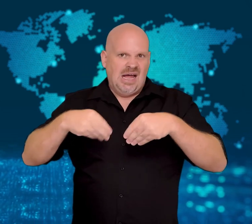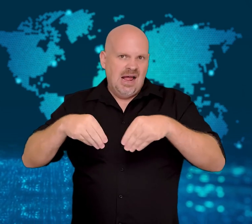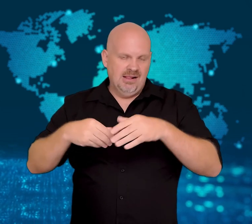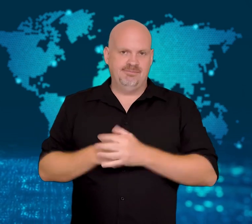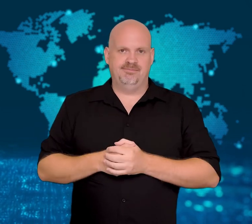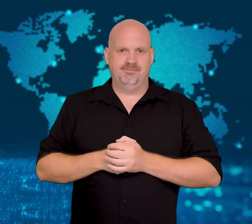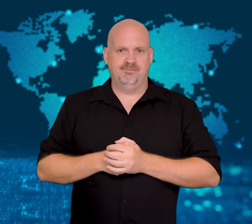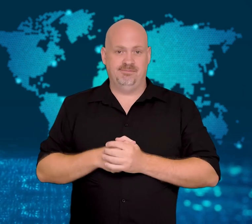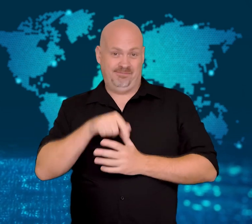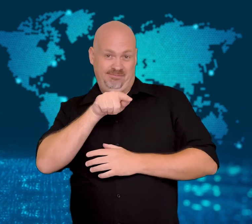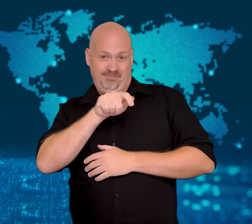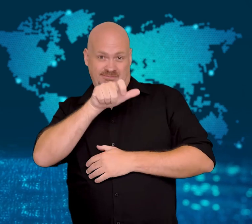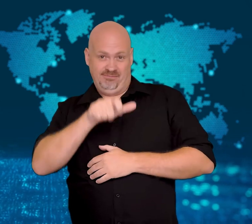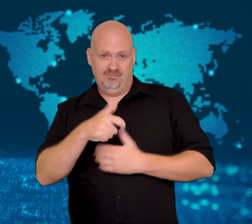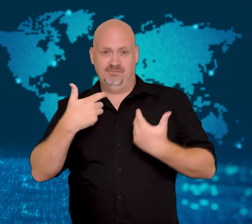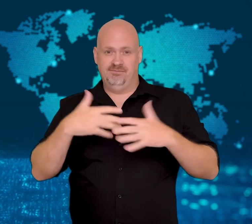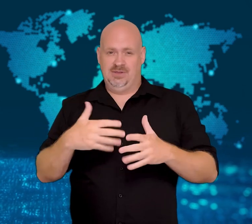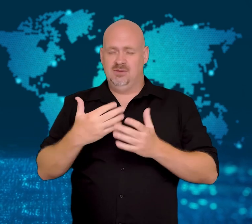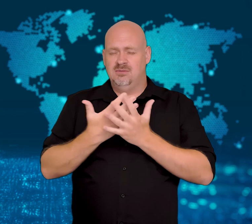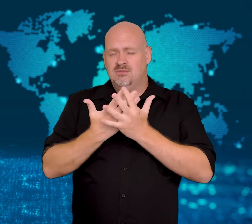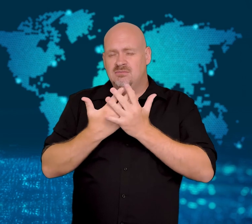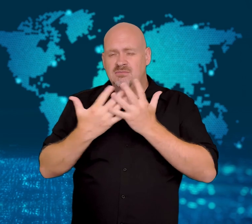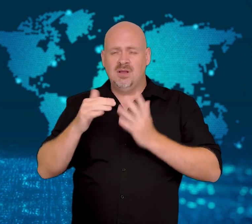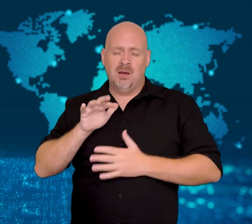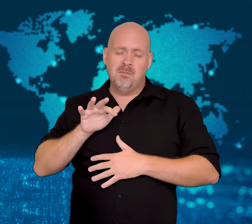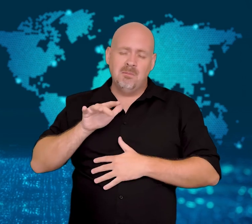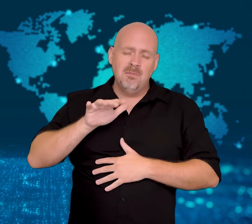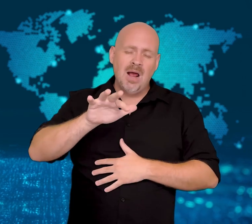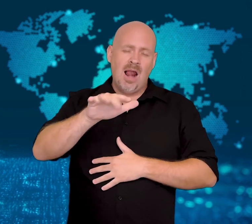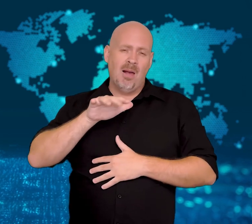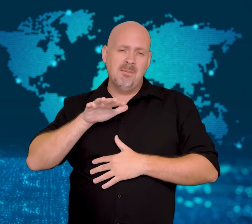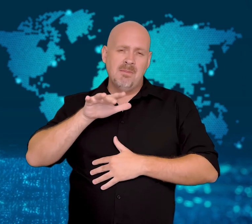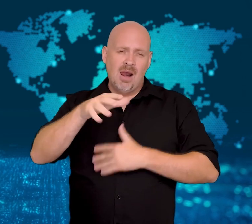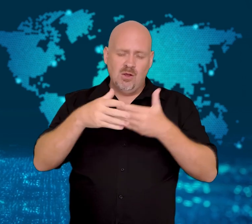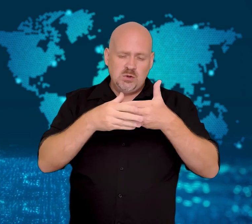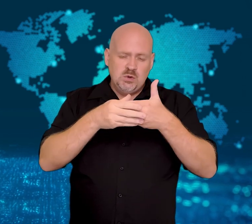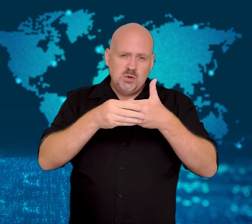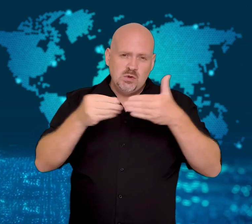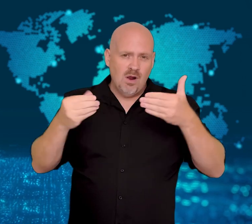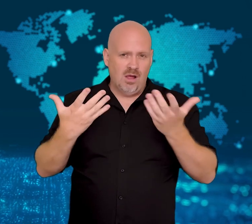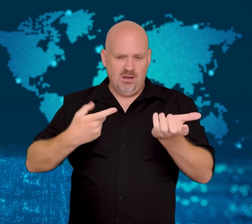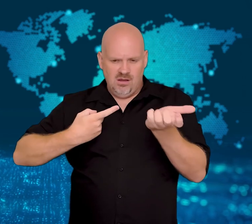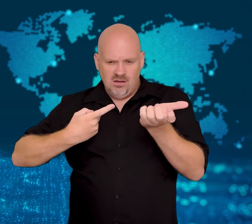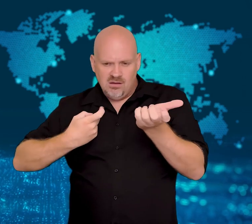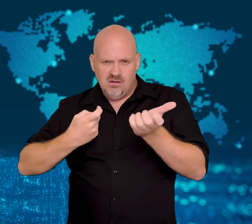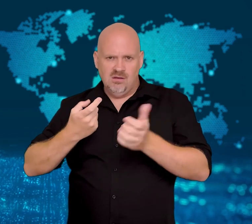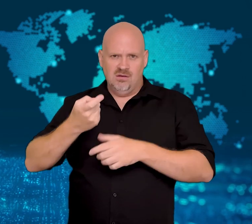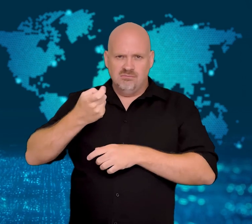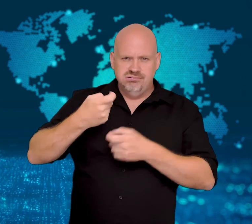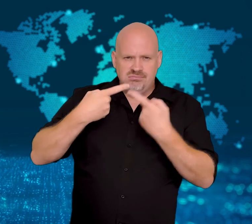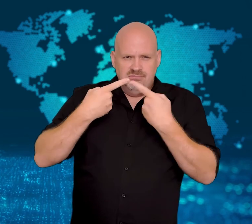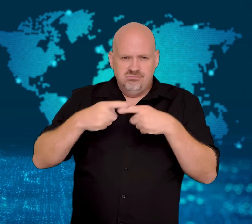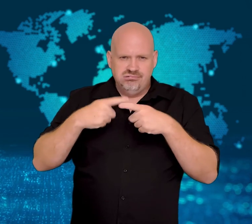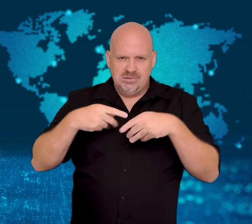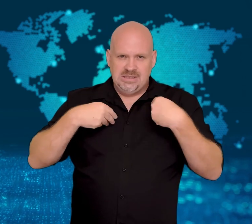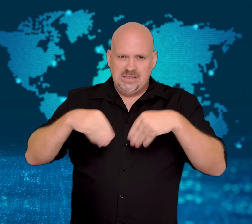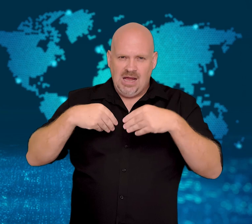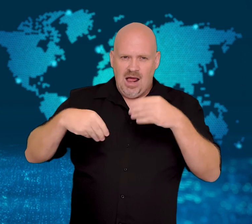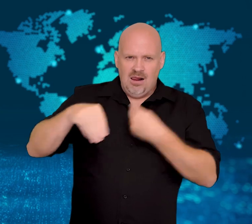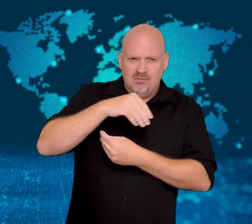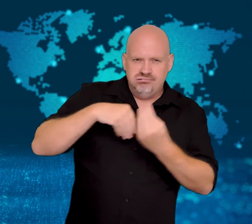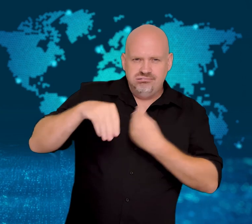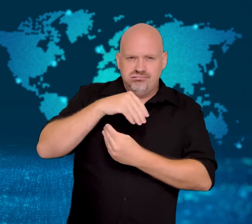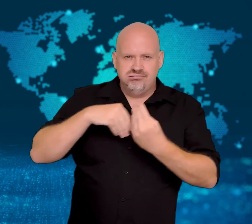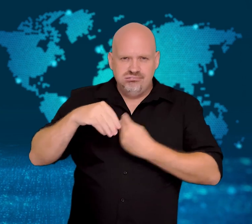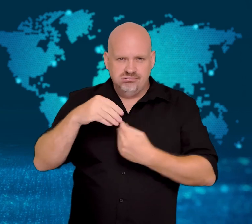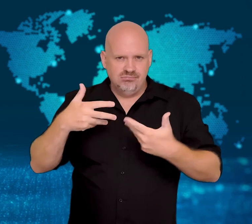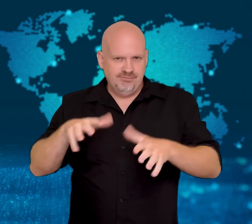He schemed to illegally sell millions of USD worth of weapons and was sentenced